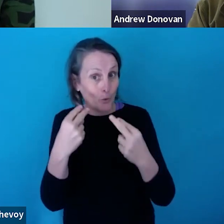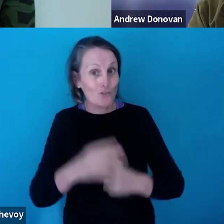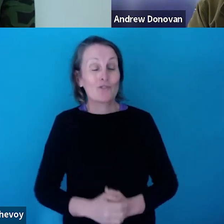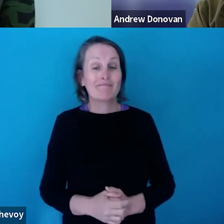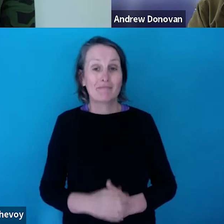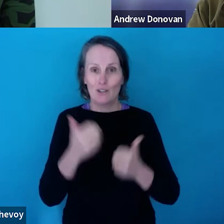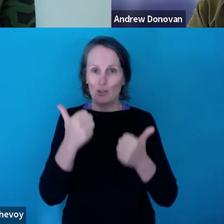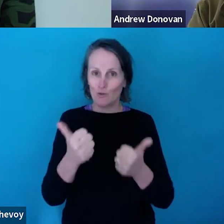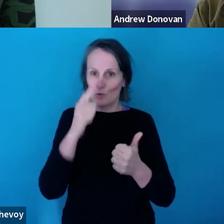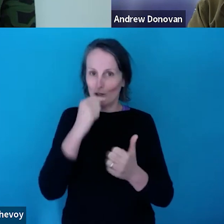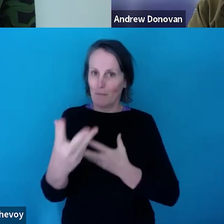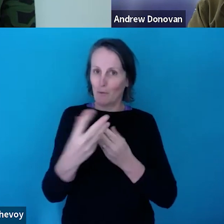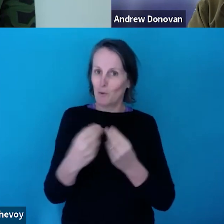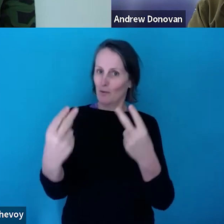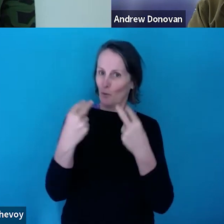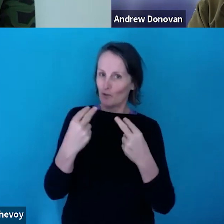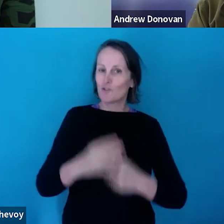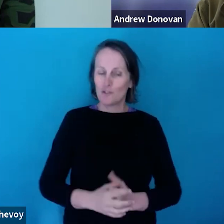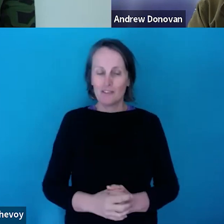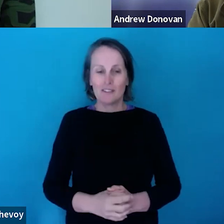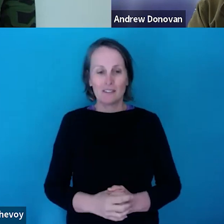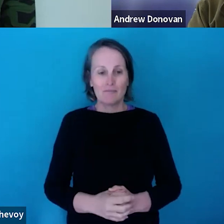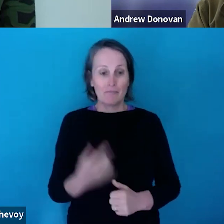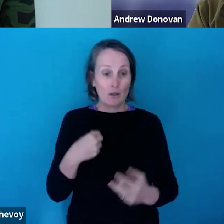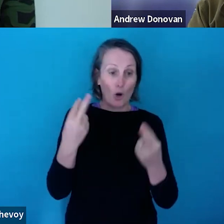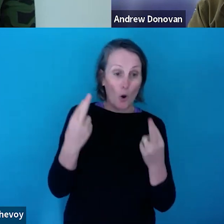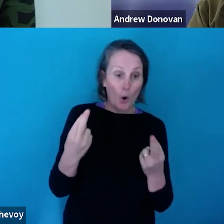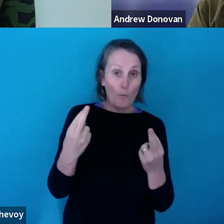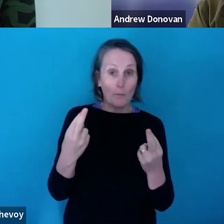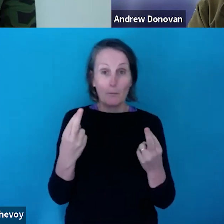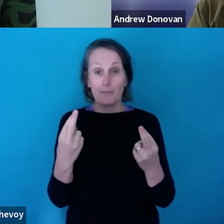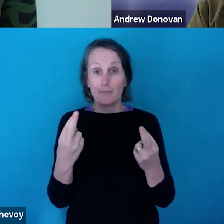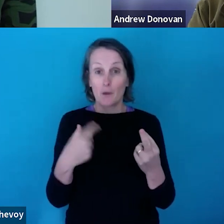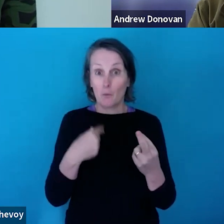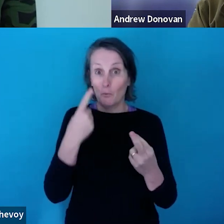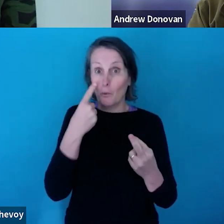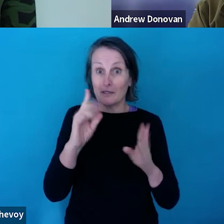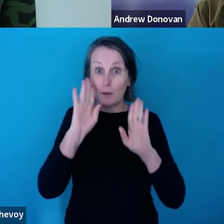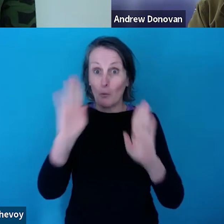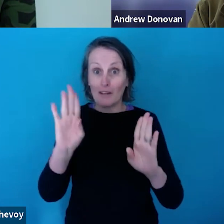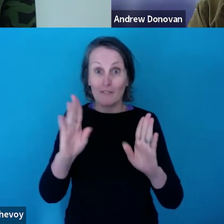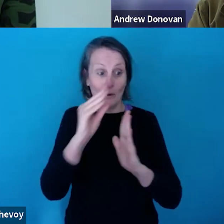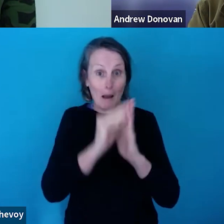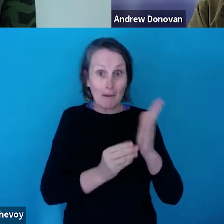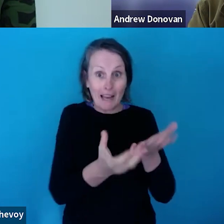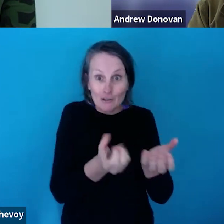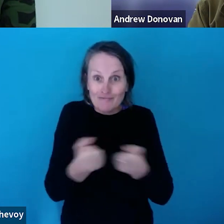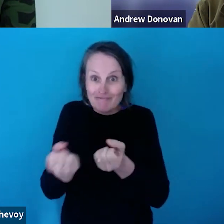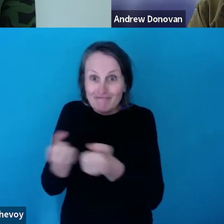you could be with us. And hopefully we'll see wonderful applications coming in.